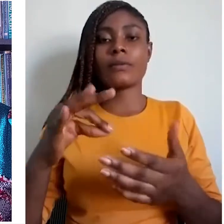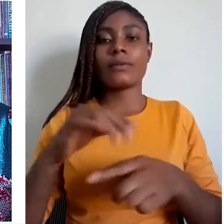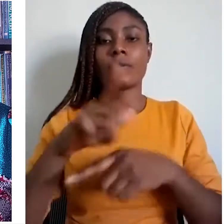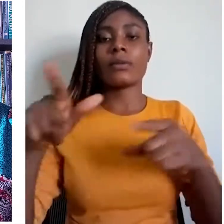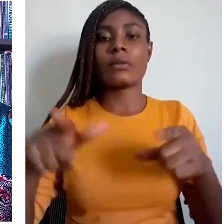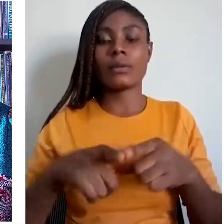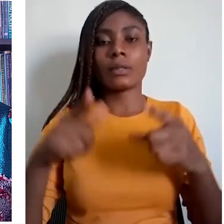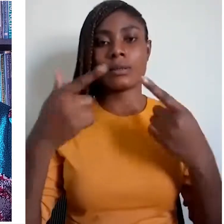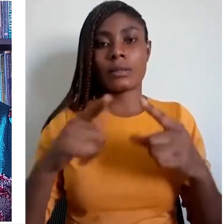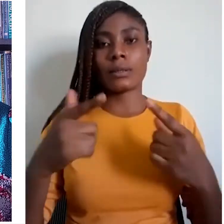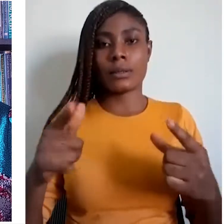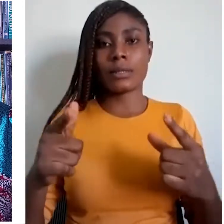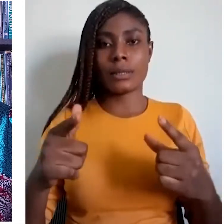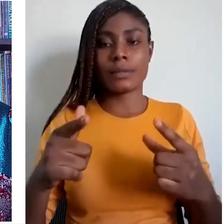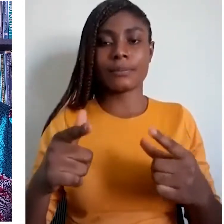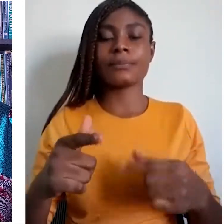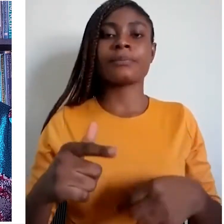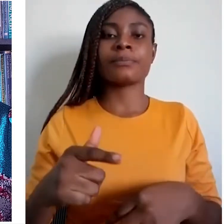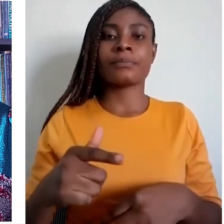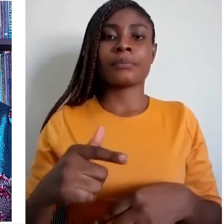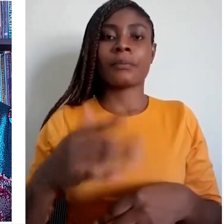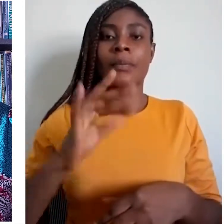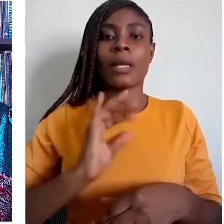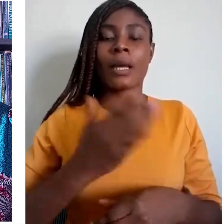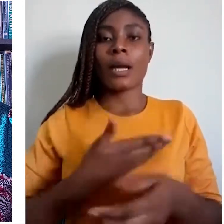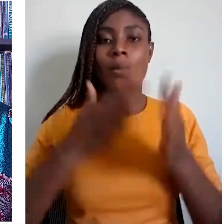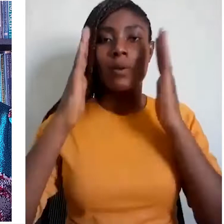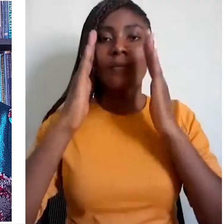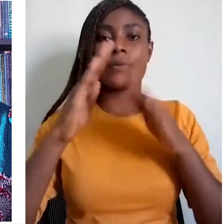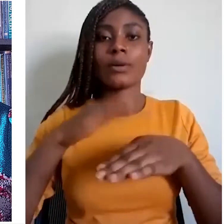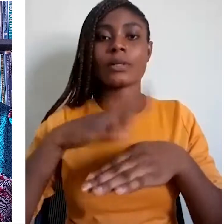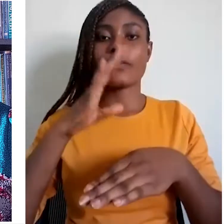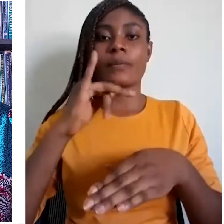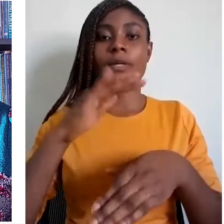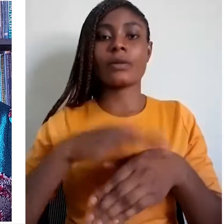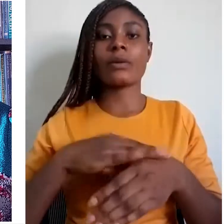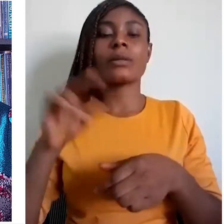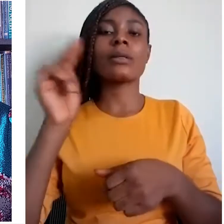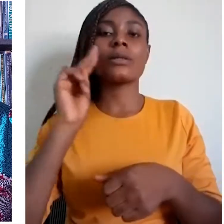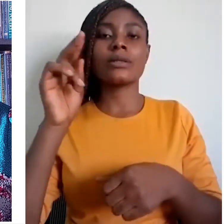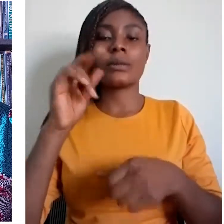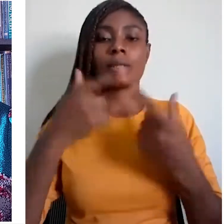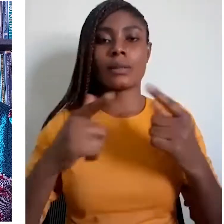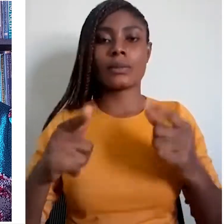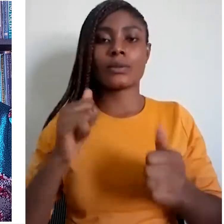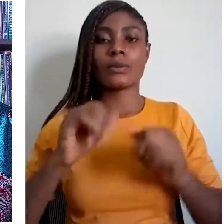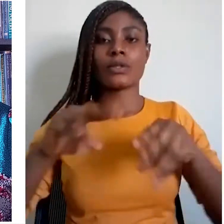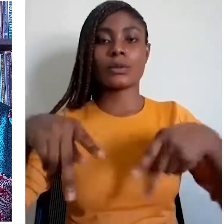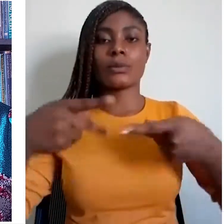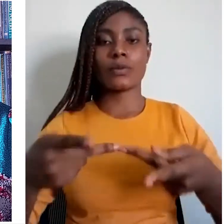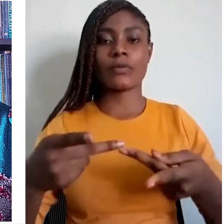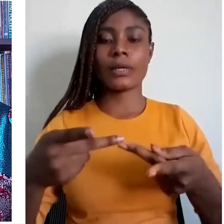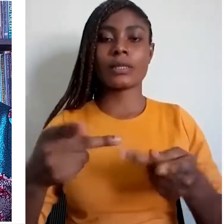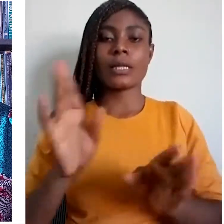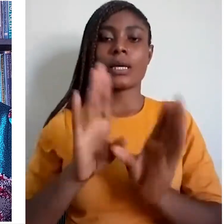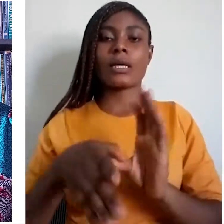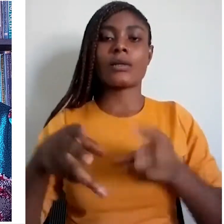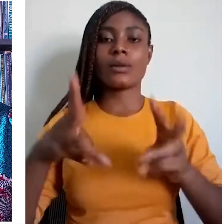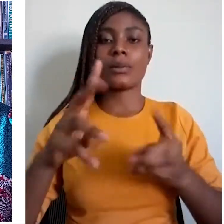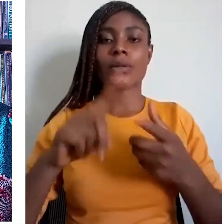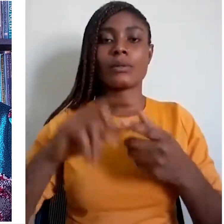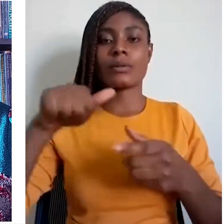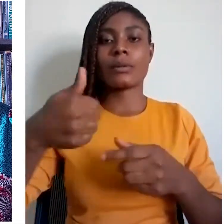My primary focus has been on Nigerian languages, which provides a doorway to the rest of Africa,